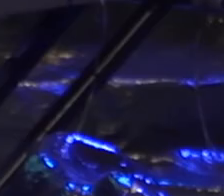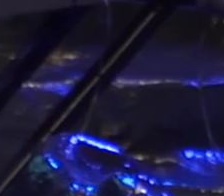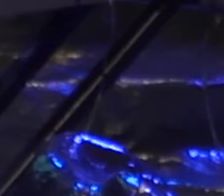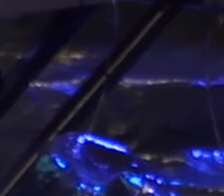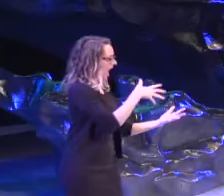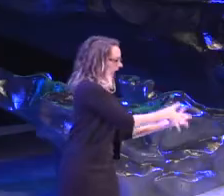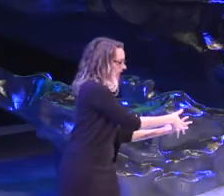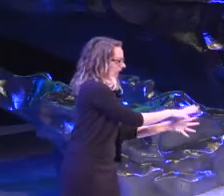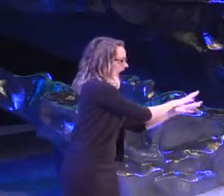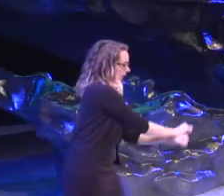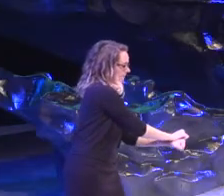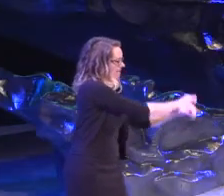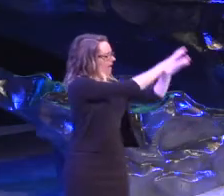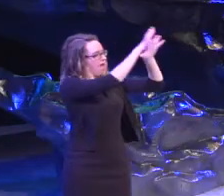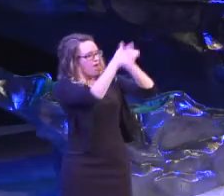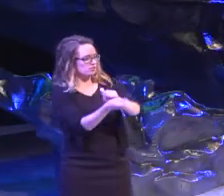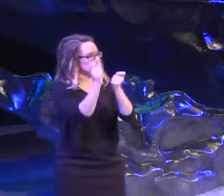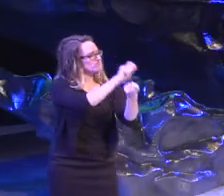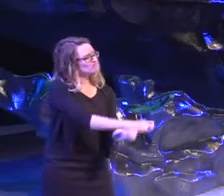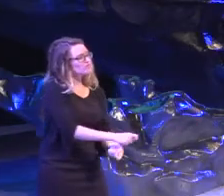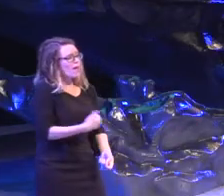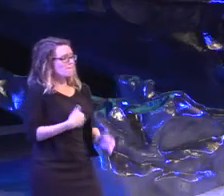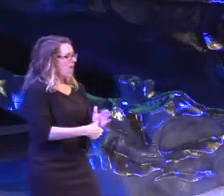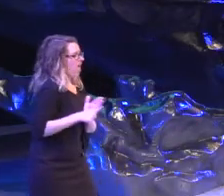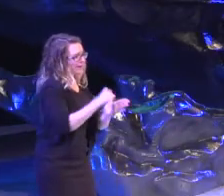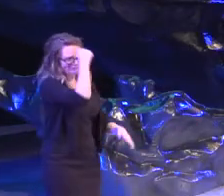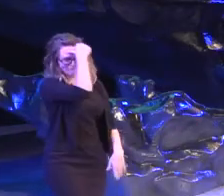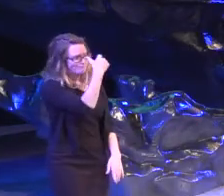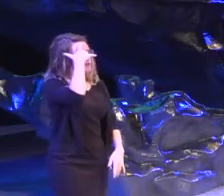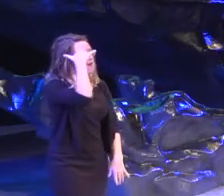You'll never impress minds that are narrow